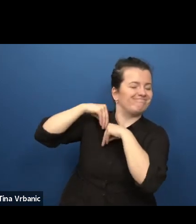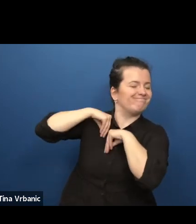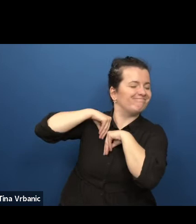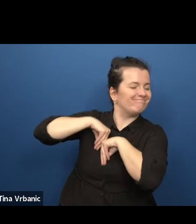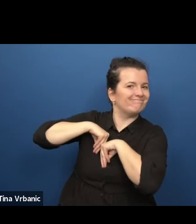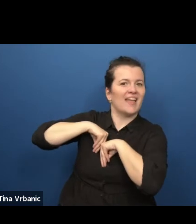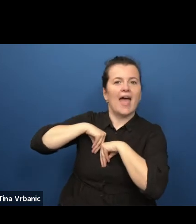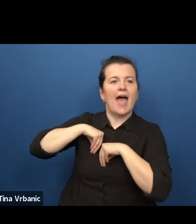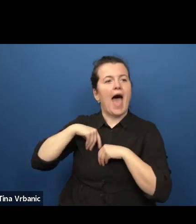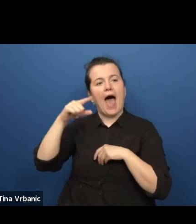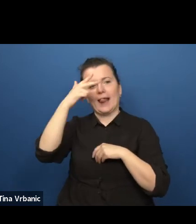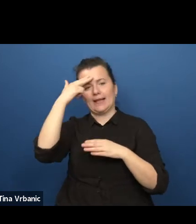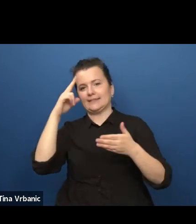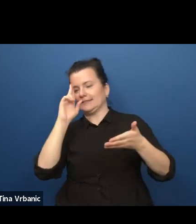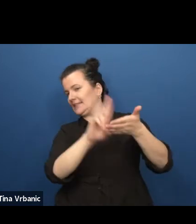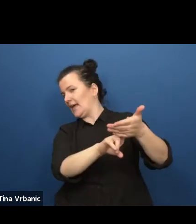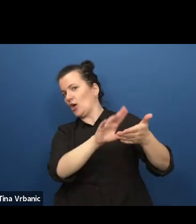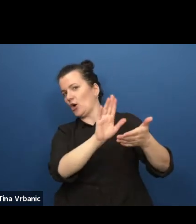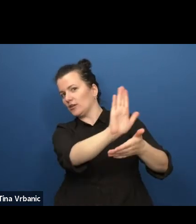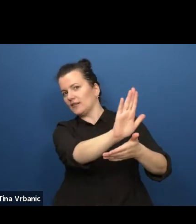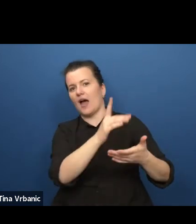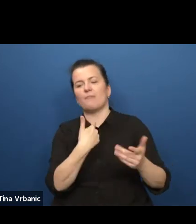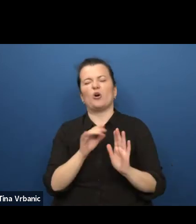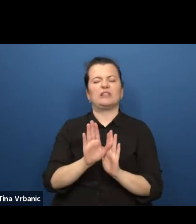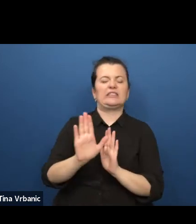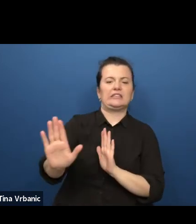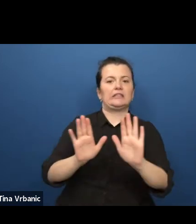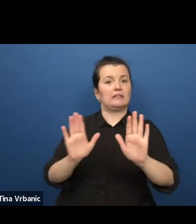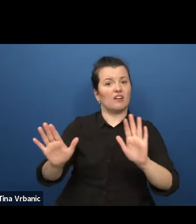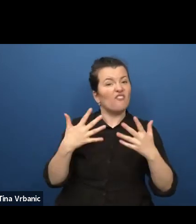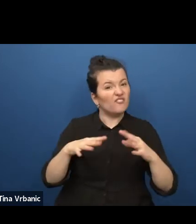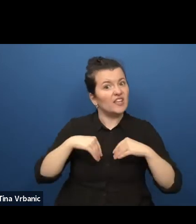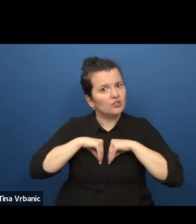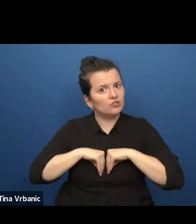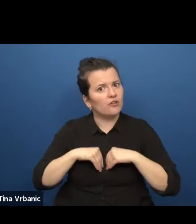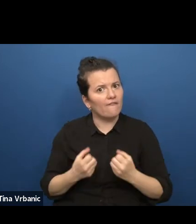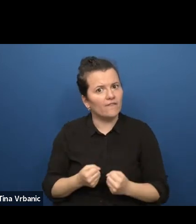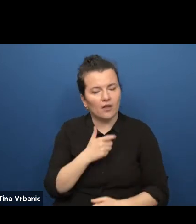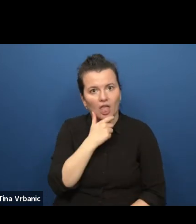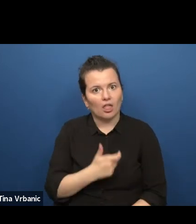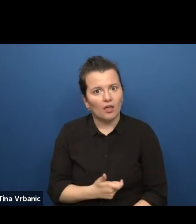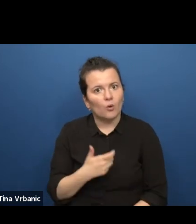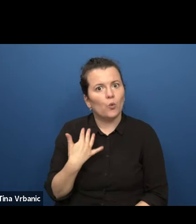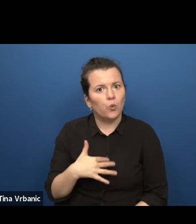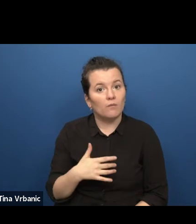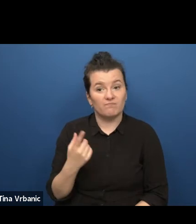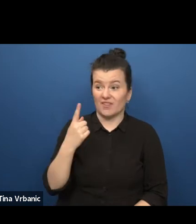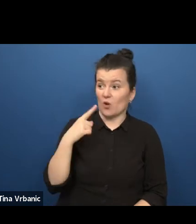And perhaps it's even more confronting to realize that we as theatre makers take part in the reproduction